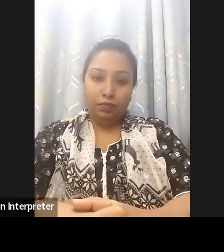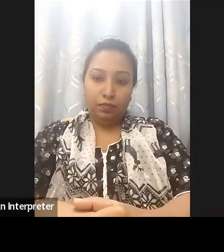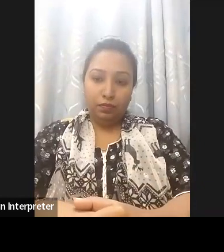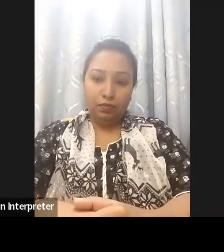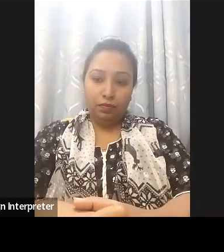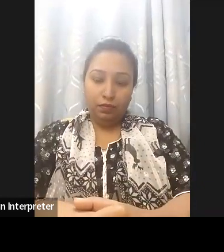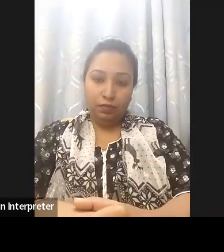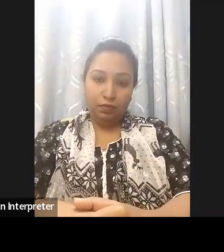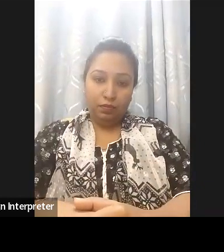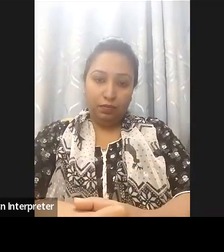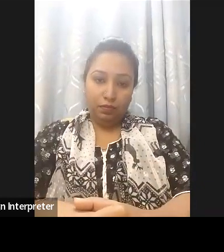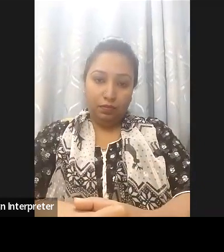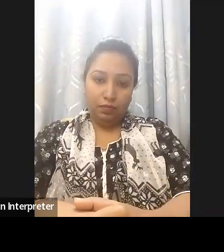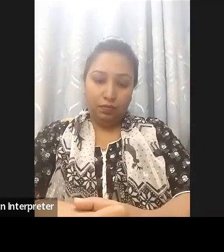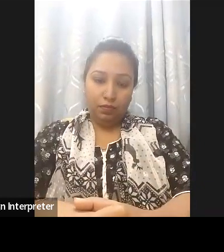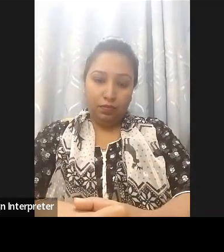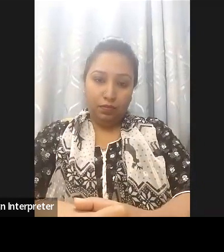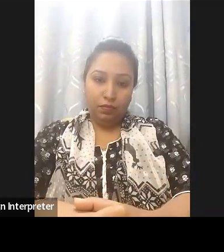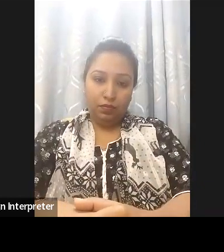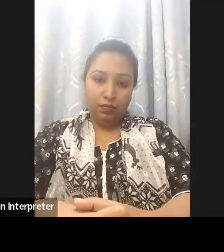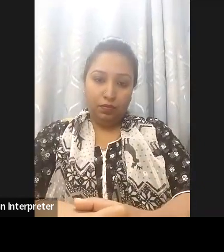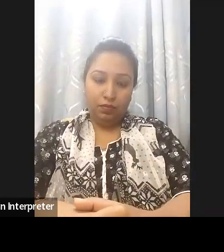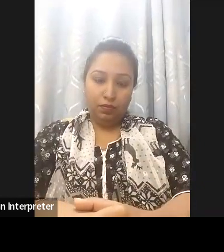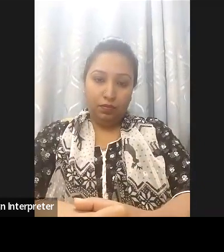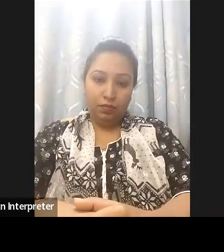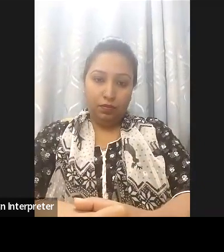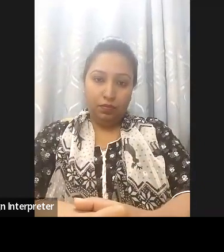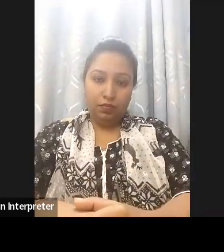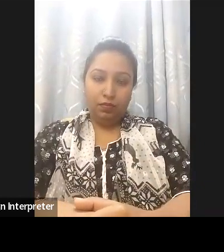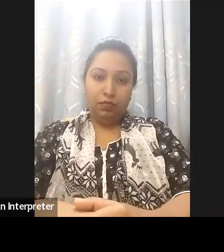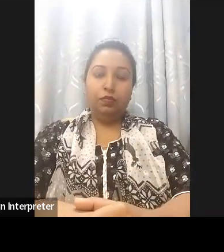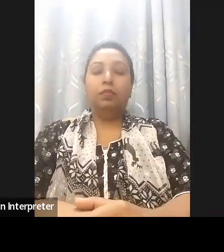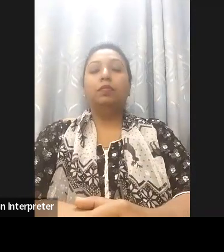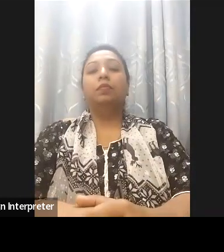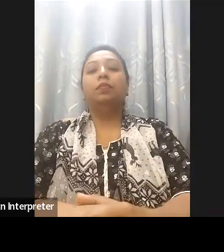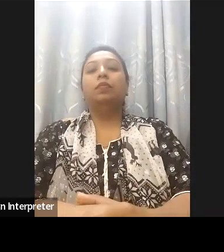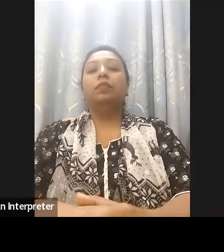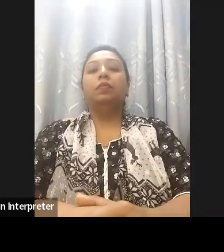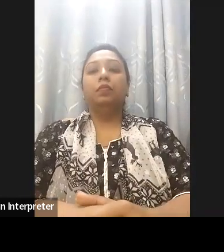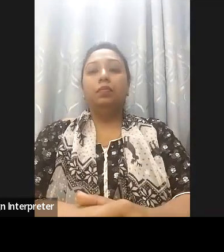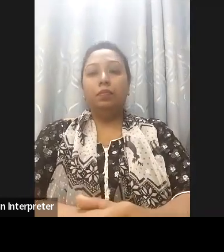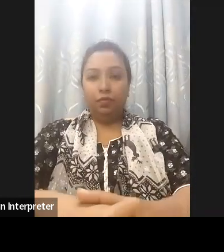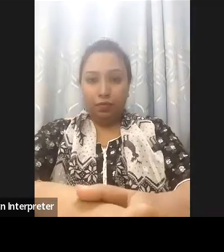me I can share the screen, or Bella if you kindly play the video. And this video